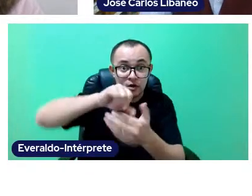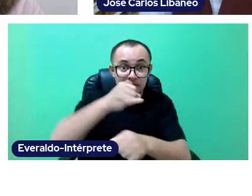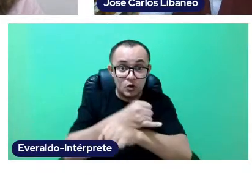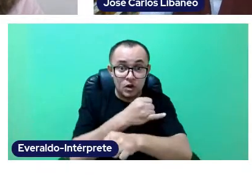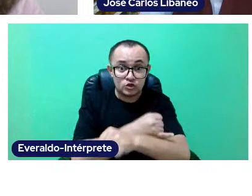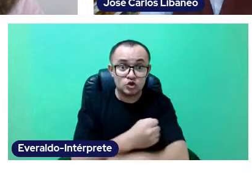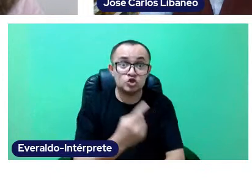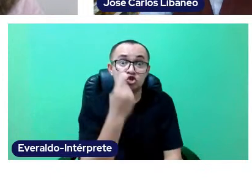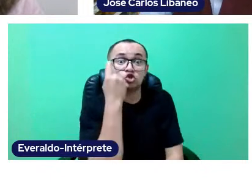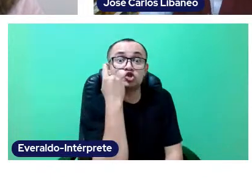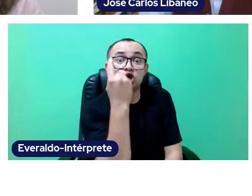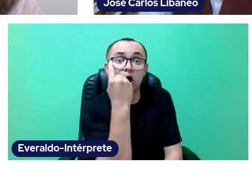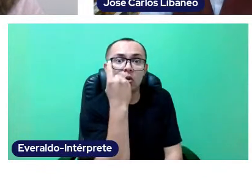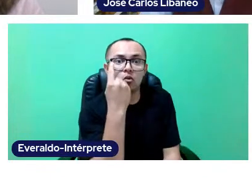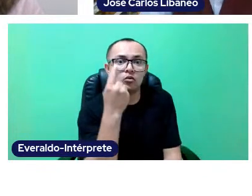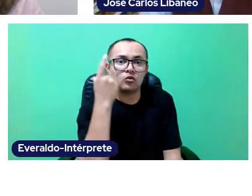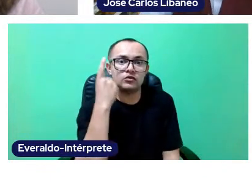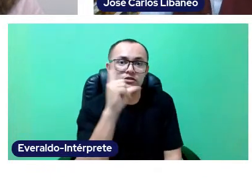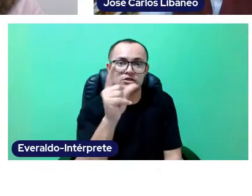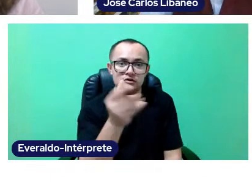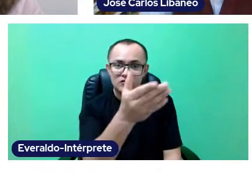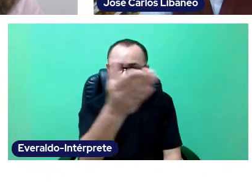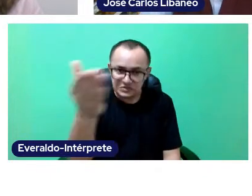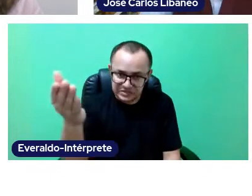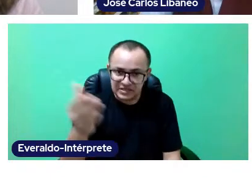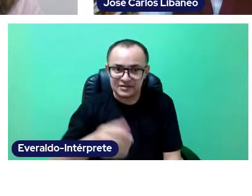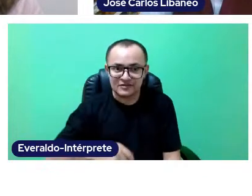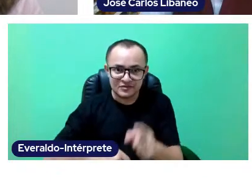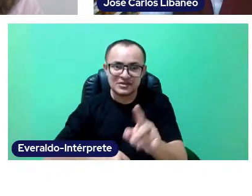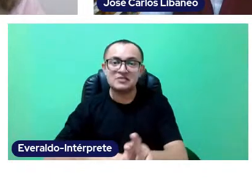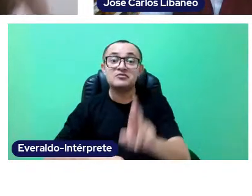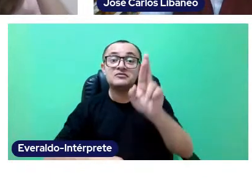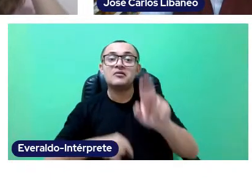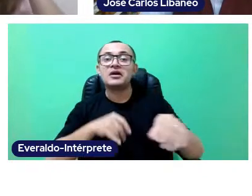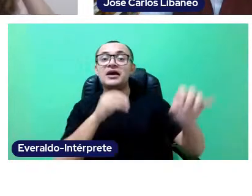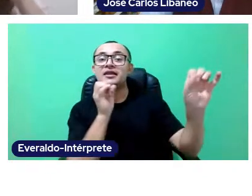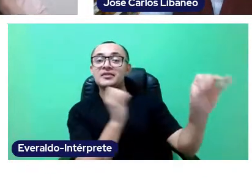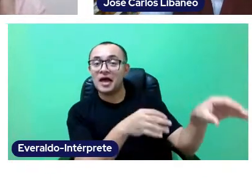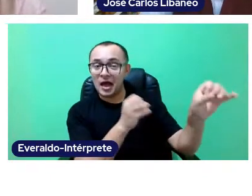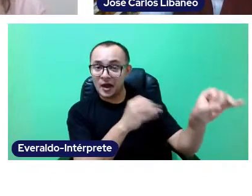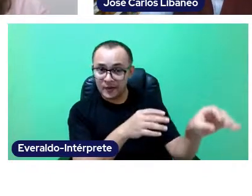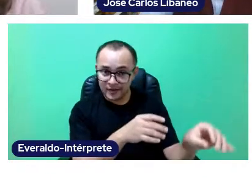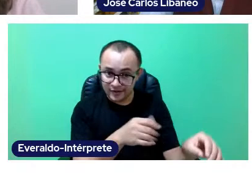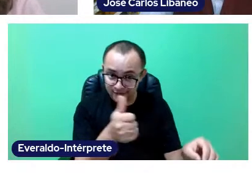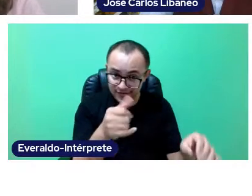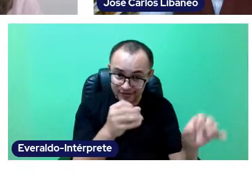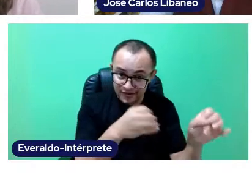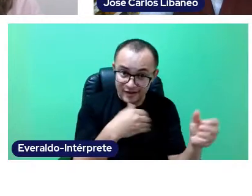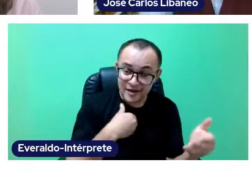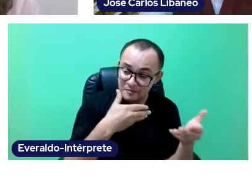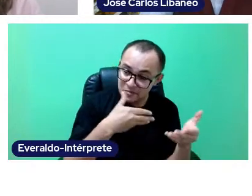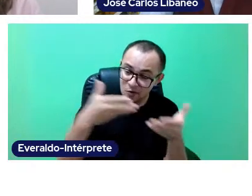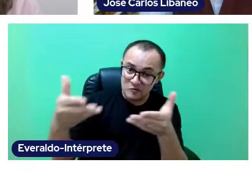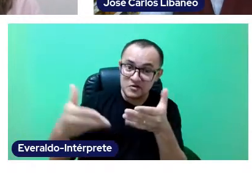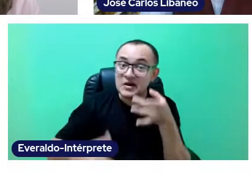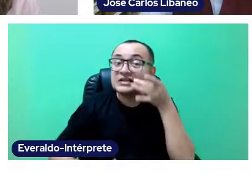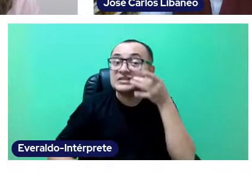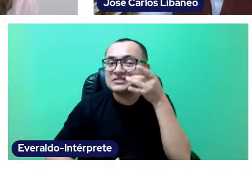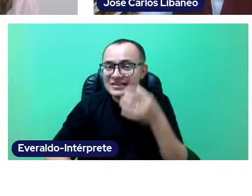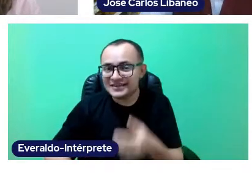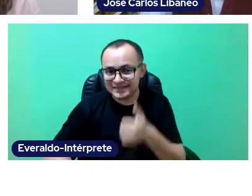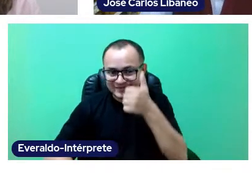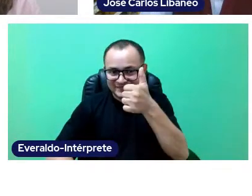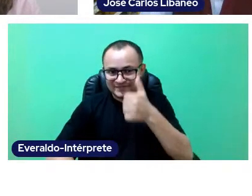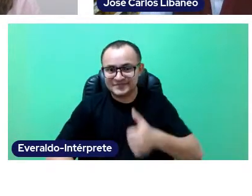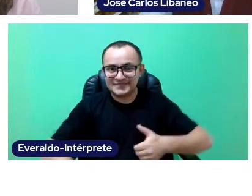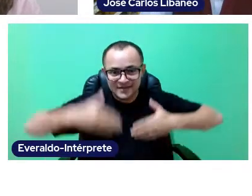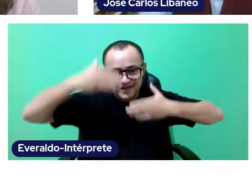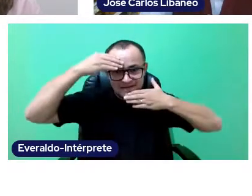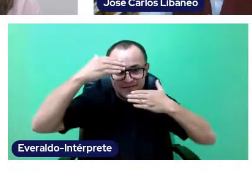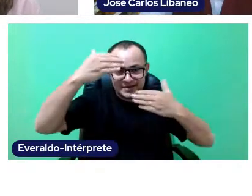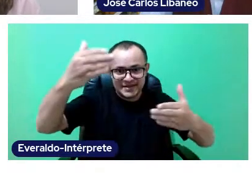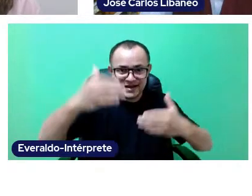So you guys need to teach the rest of us how to do it, and when you do please invite me, 'cause I want to attend. Thank you very much, guys.